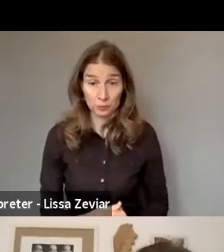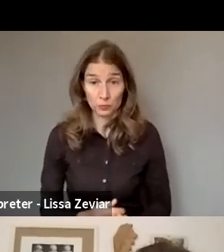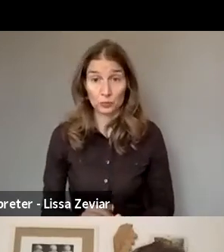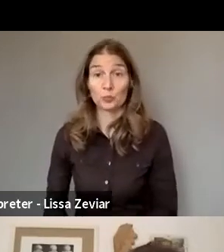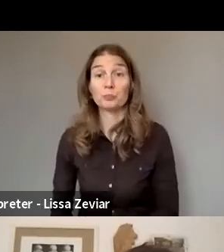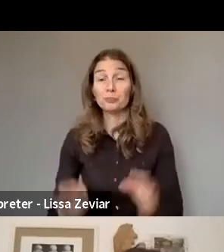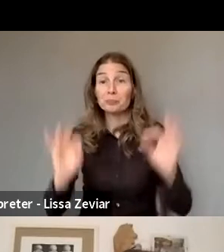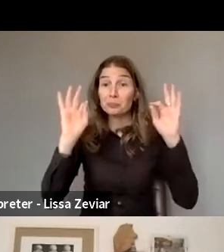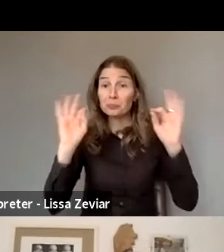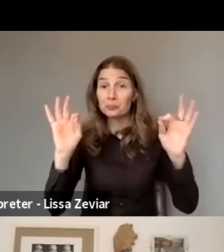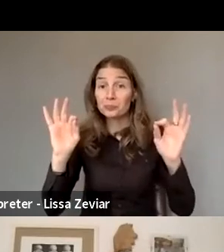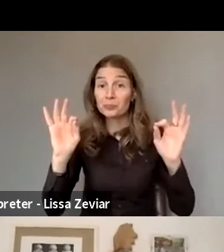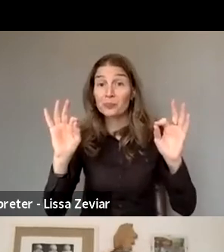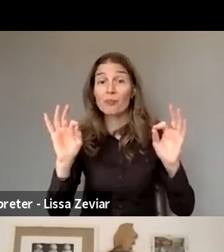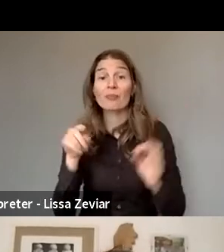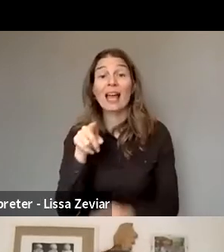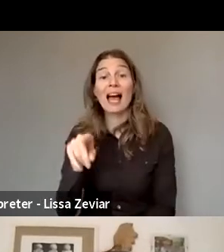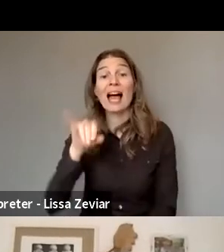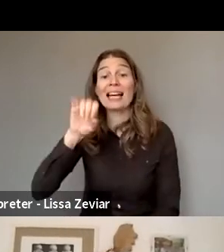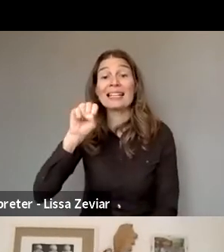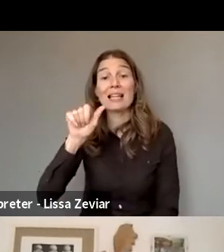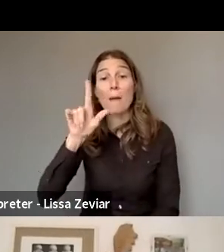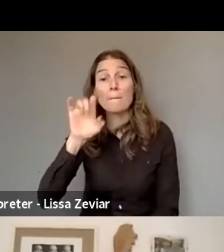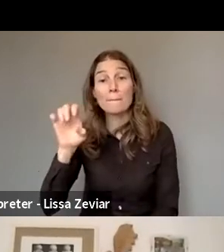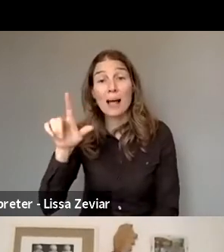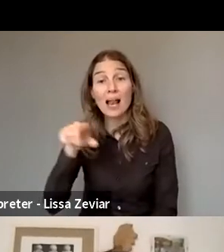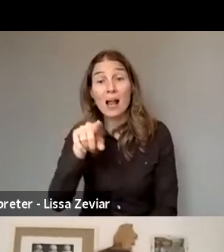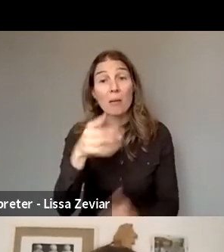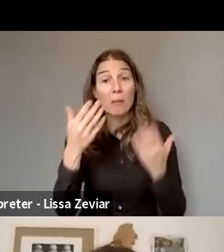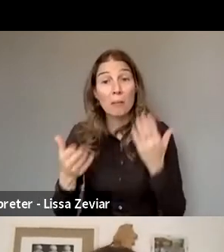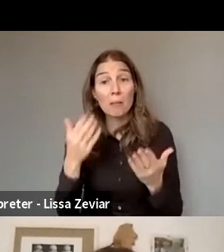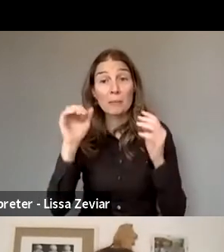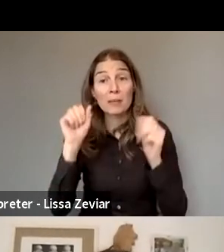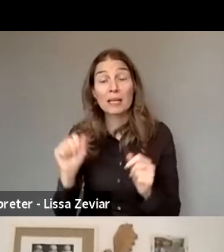would you please answer the question made by our colleague from the UK?